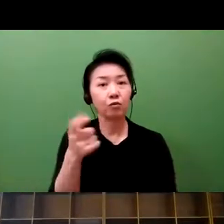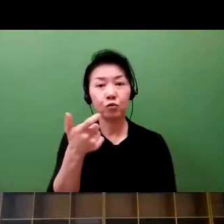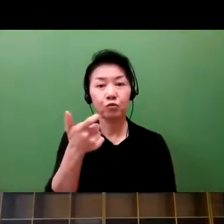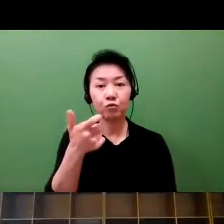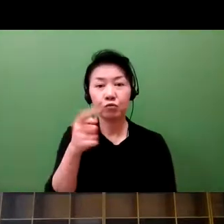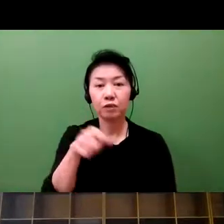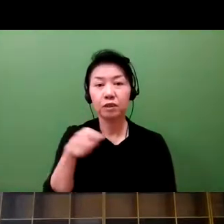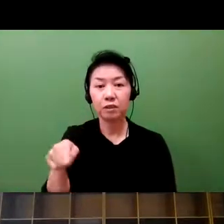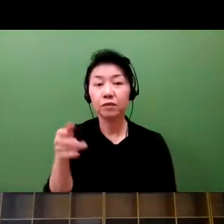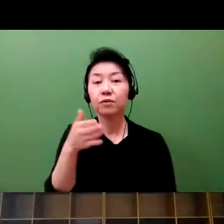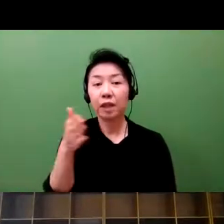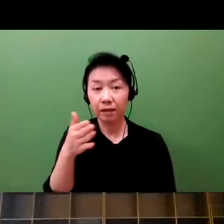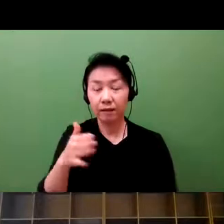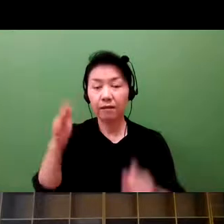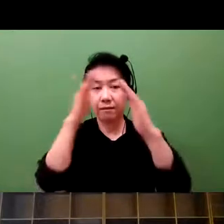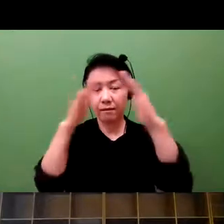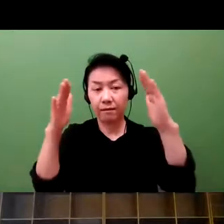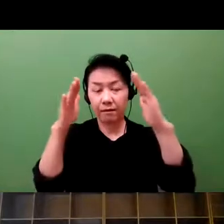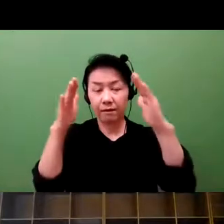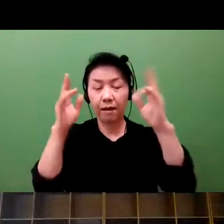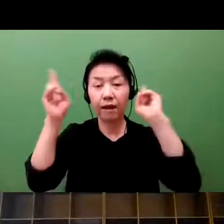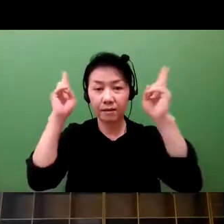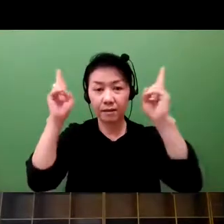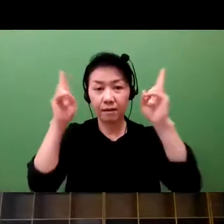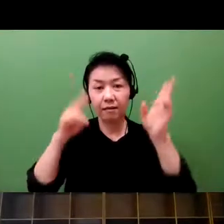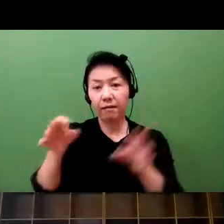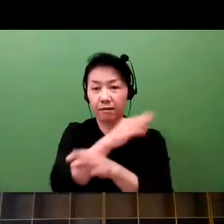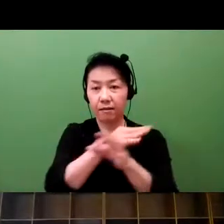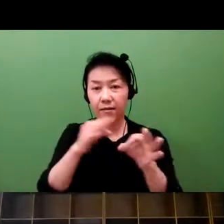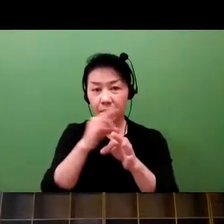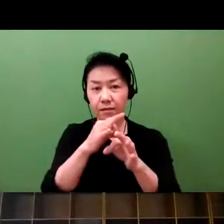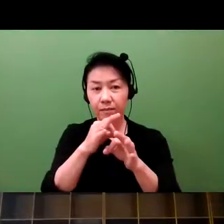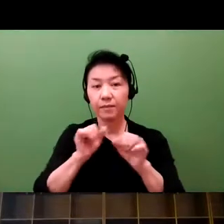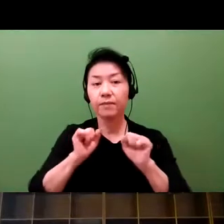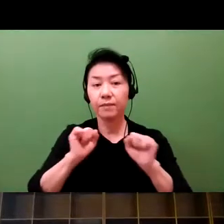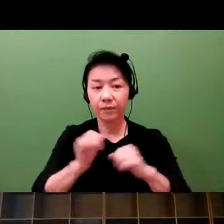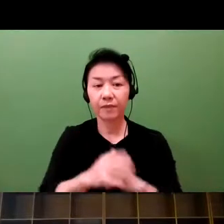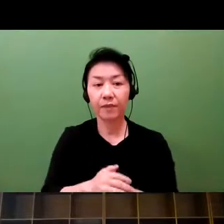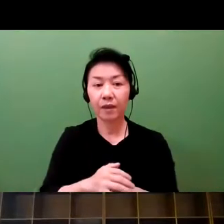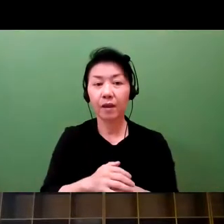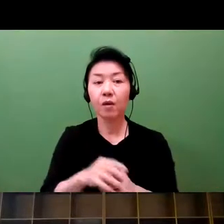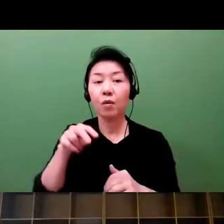There are 260 members that have joined us in this effort to keep our business going.